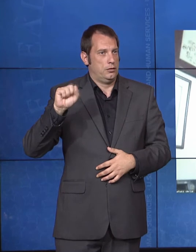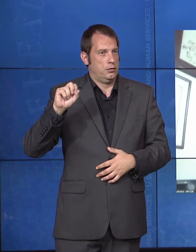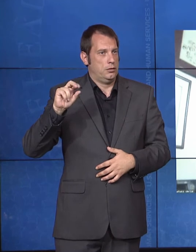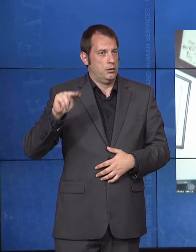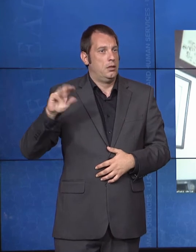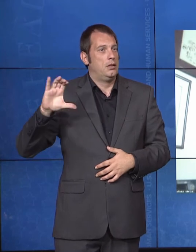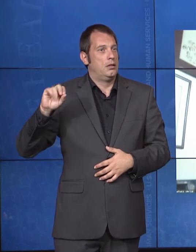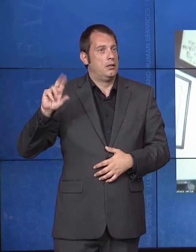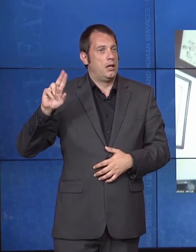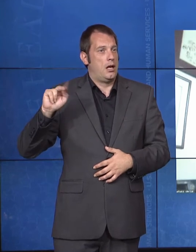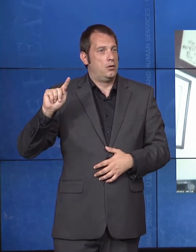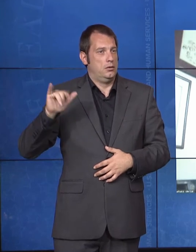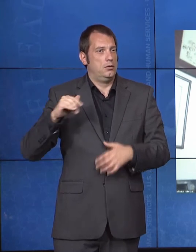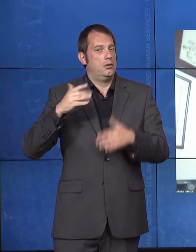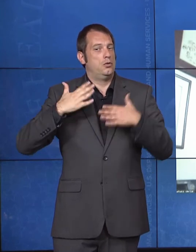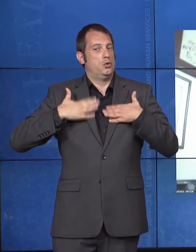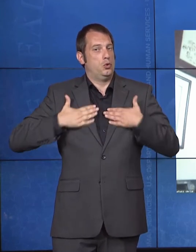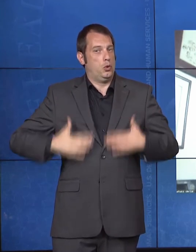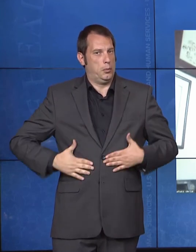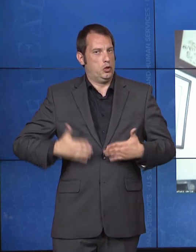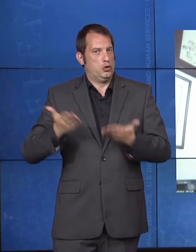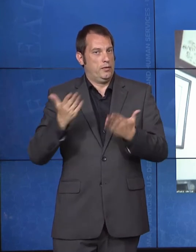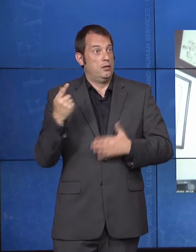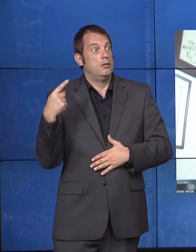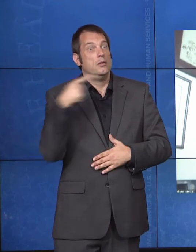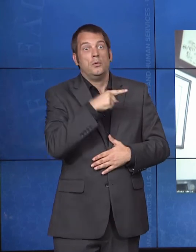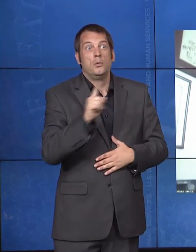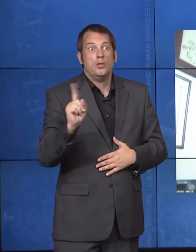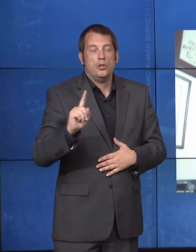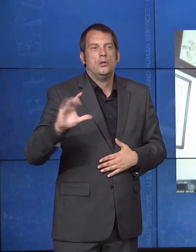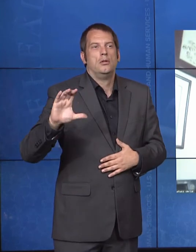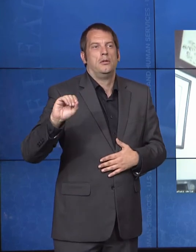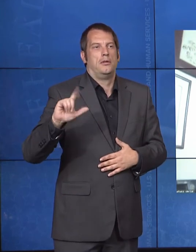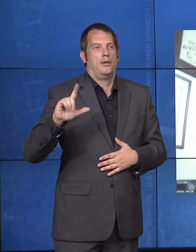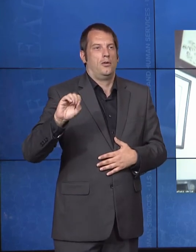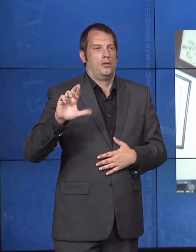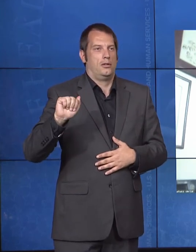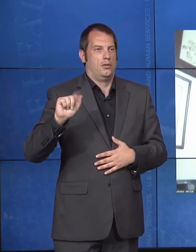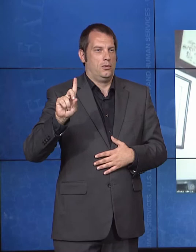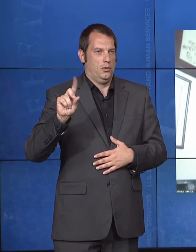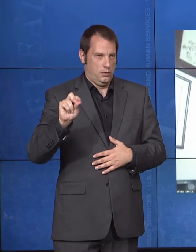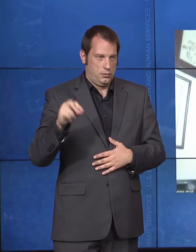firm and served as chief of staff to the Colorado Lieutenant Governor, Jane Norton, and policy